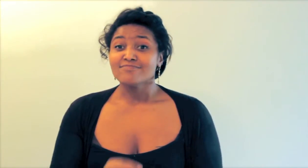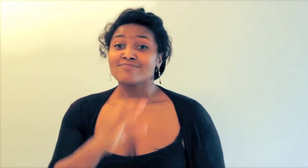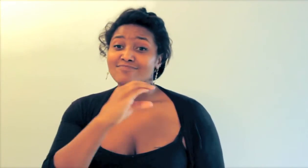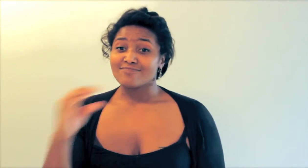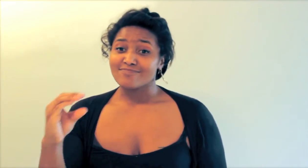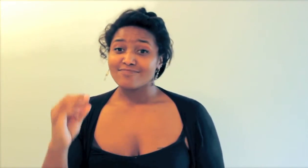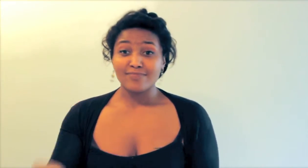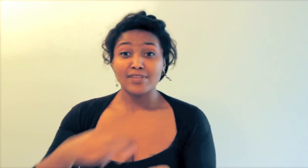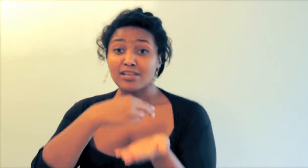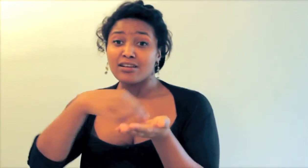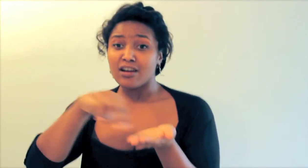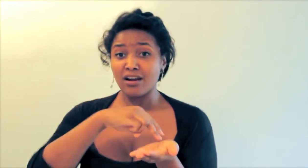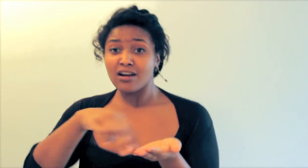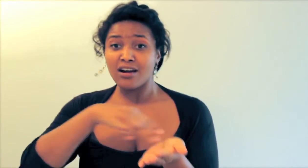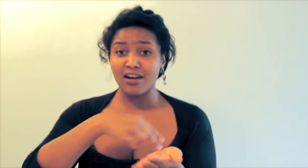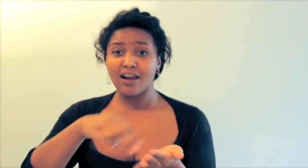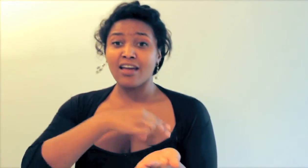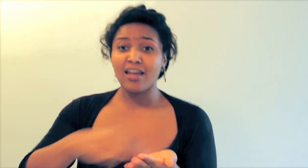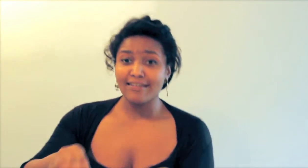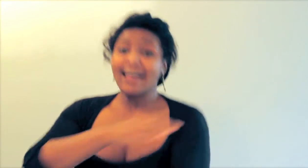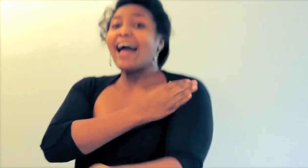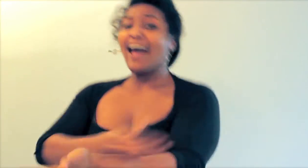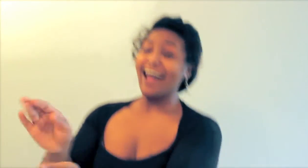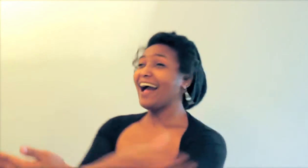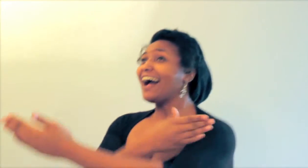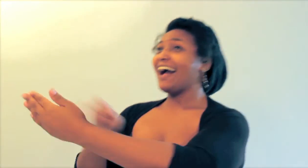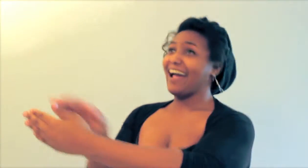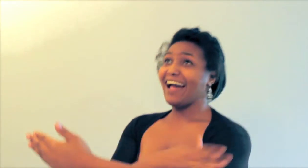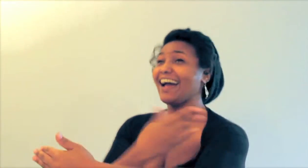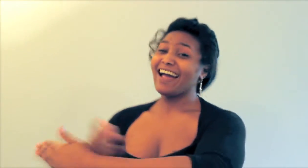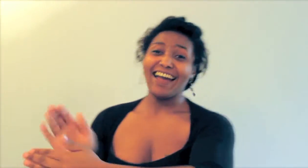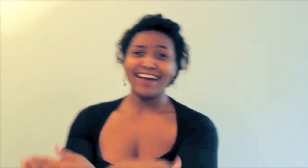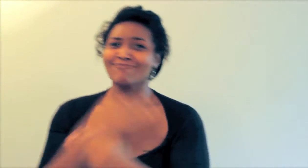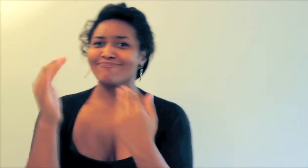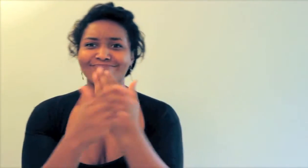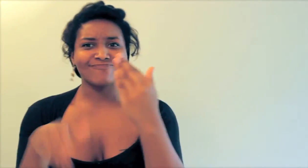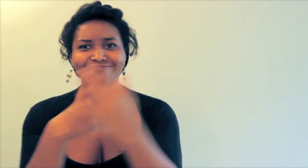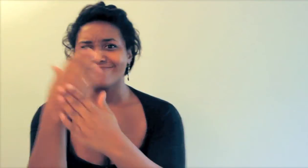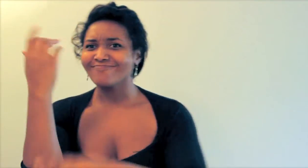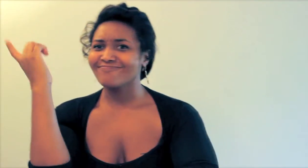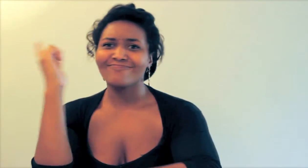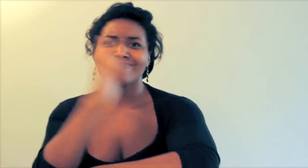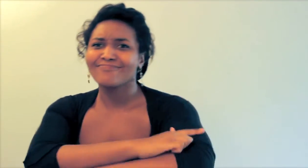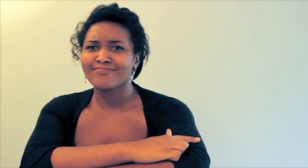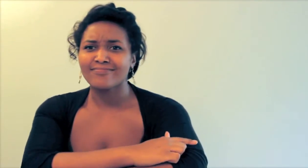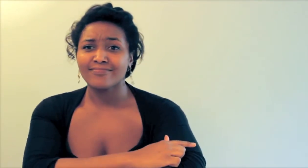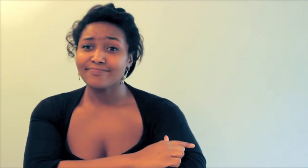And they danced all night!